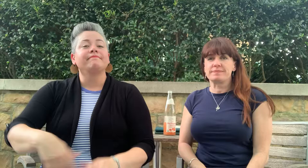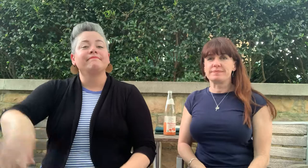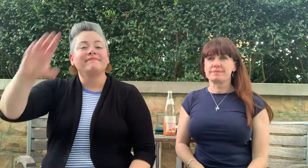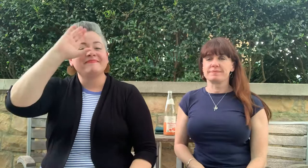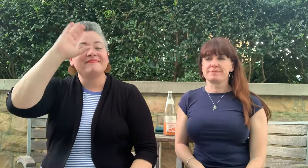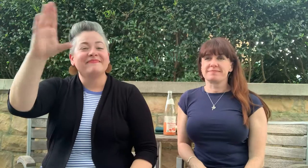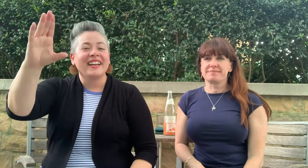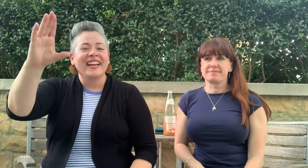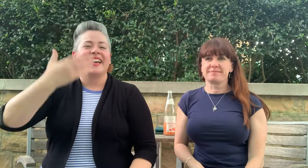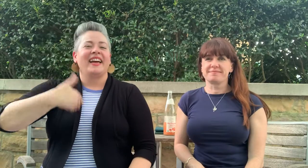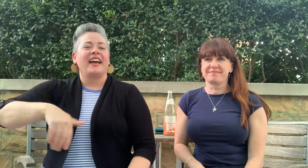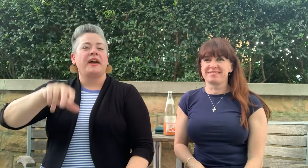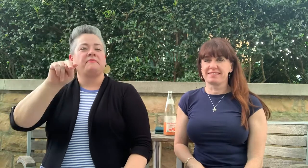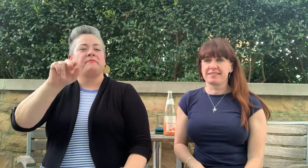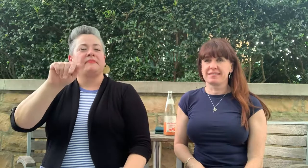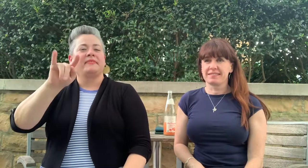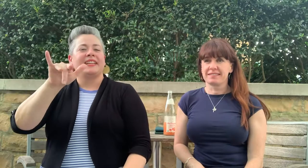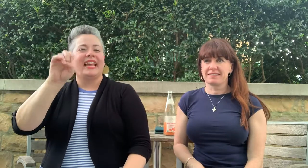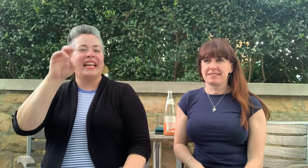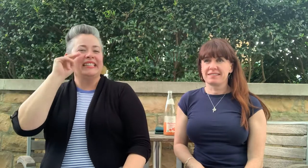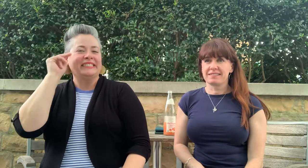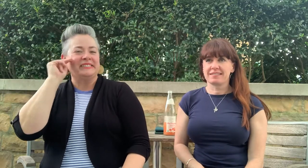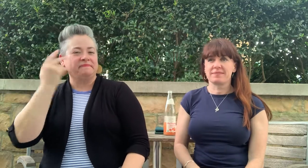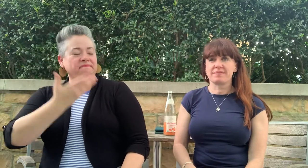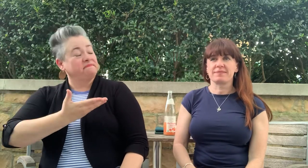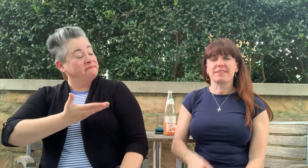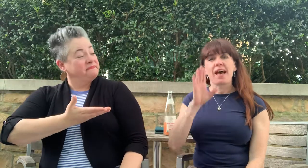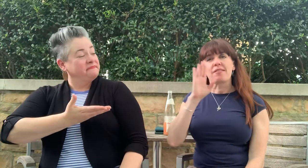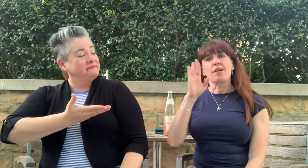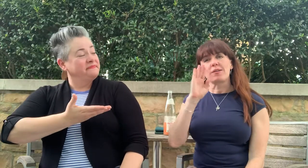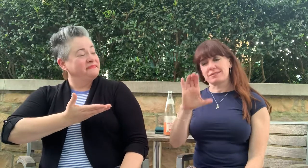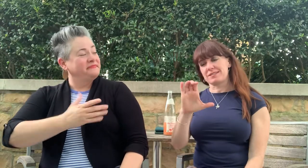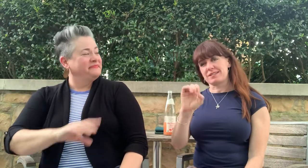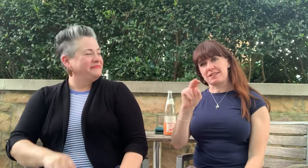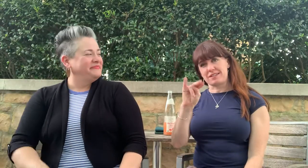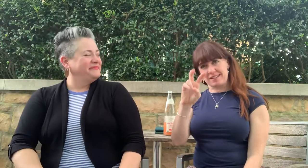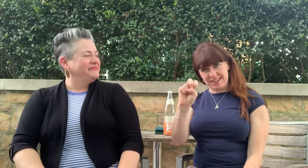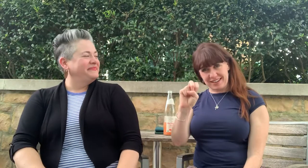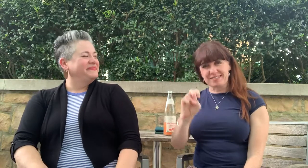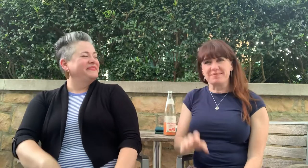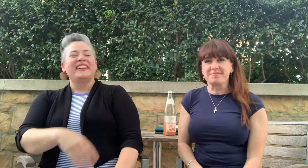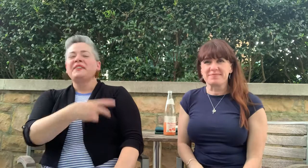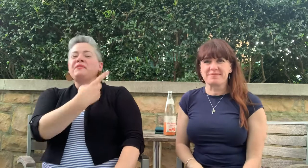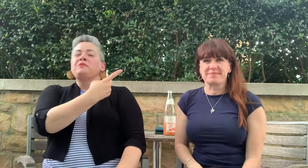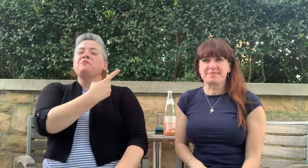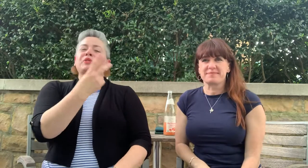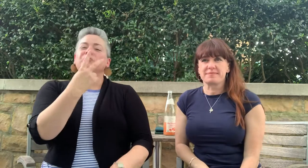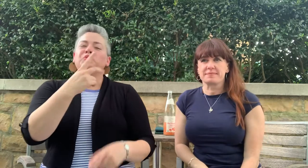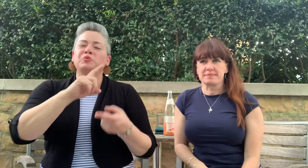Hi! I'm Natalie and I'm Connie. We are two interpreter